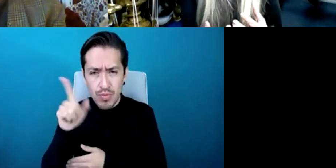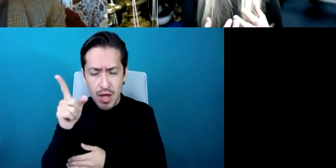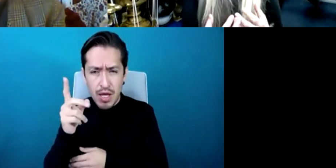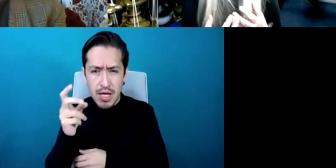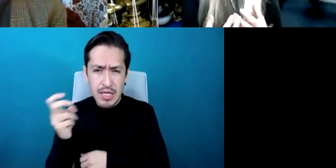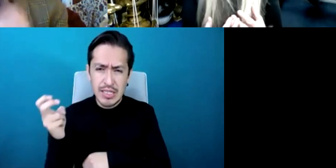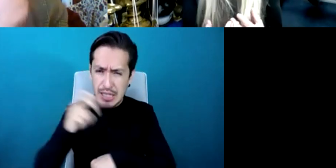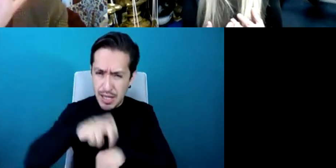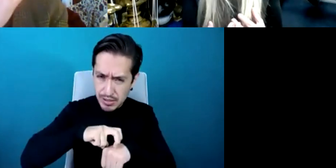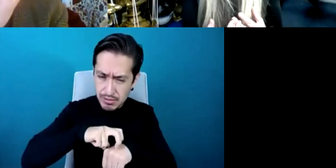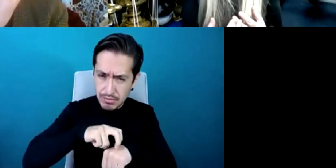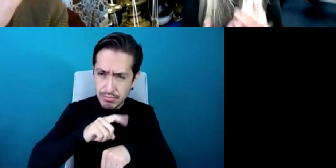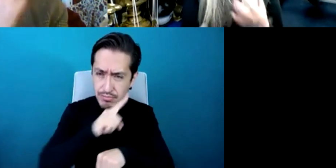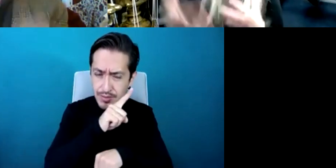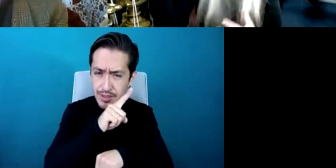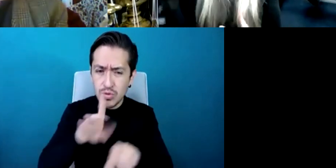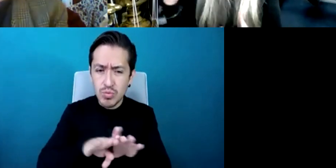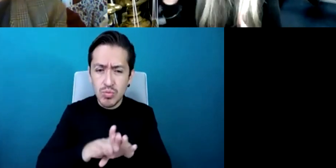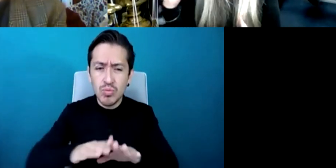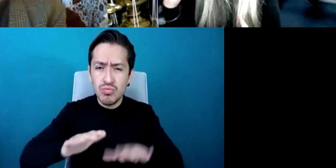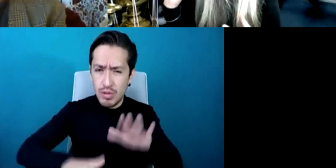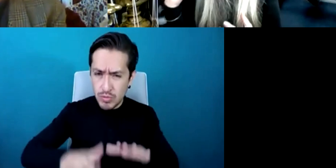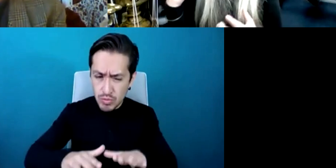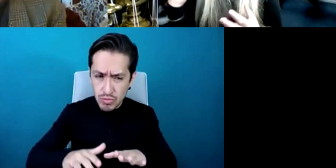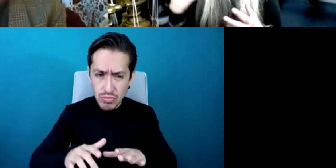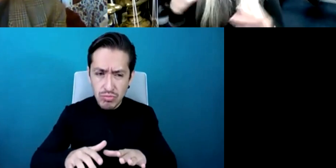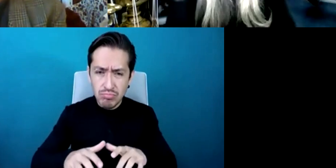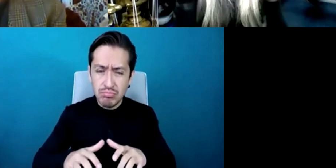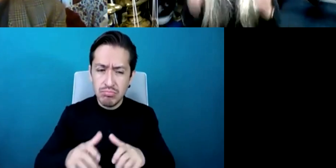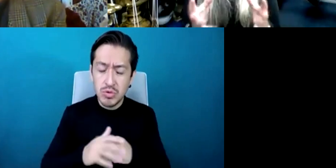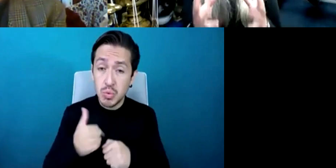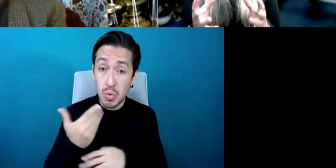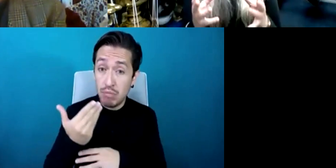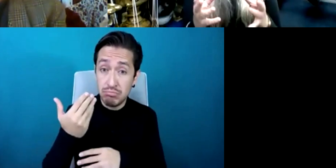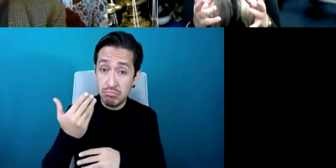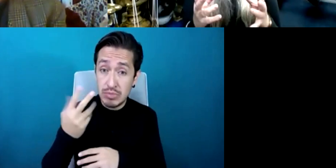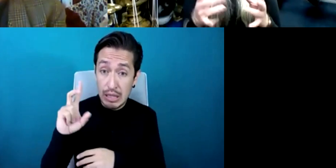and I hadn't played this instrument for about 30 years and so this was a real opportunity to see